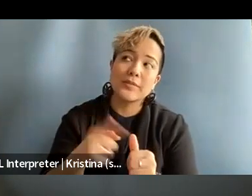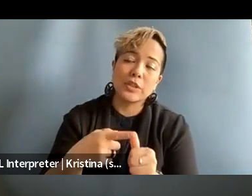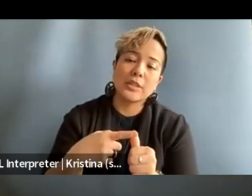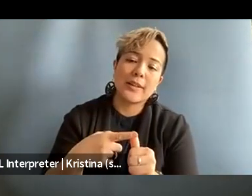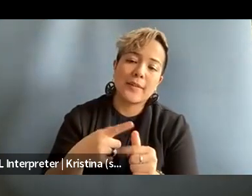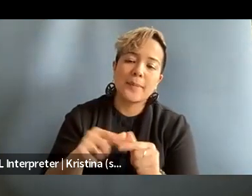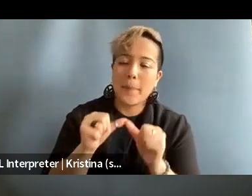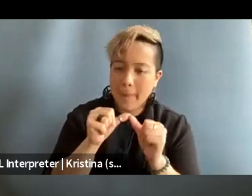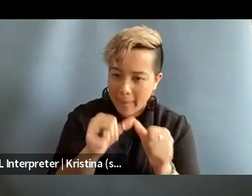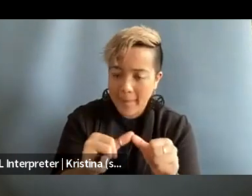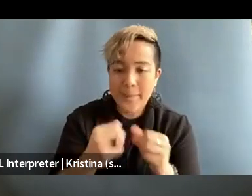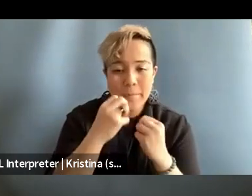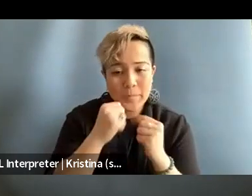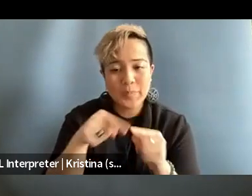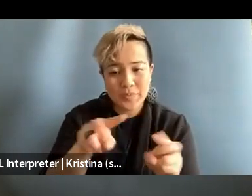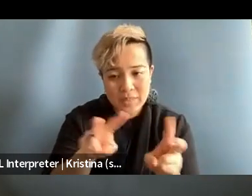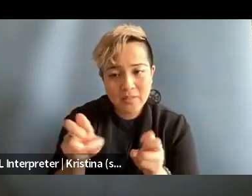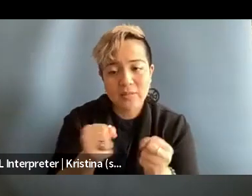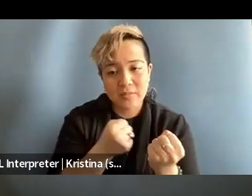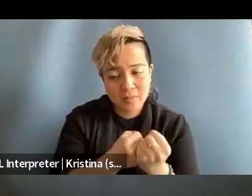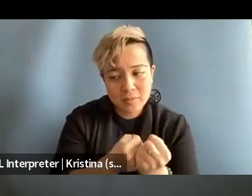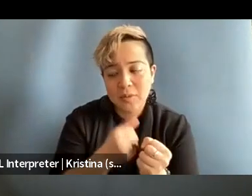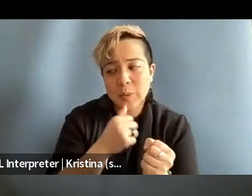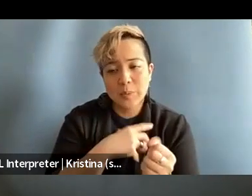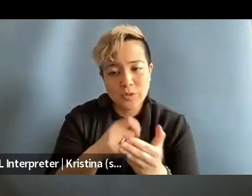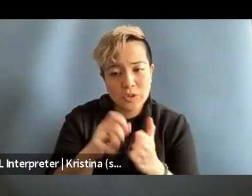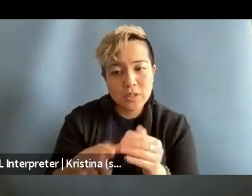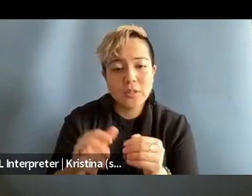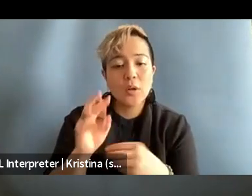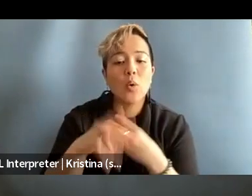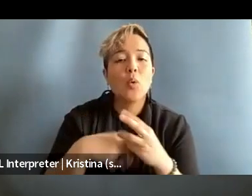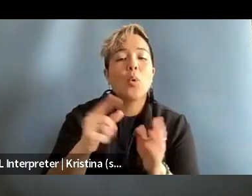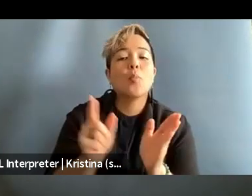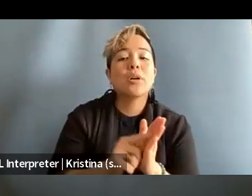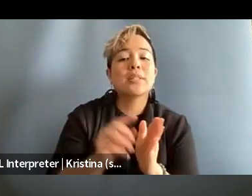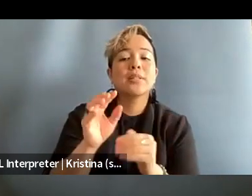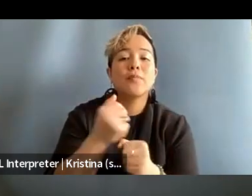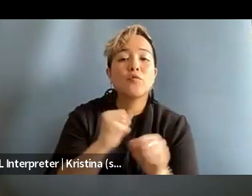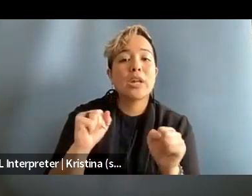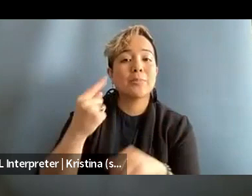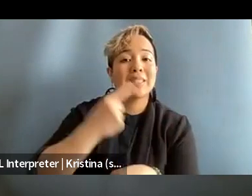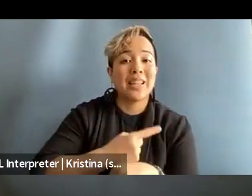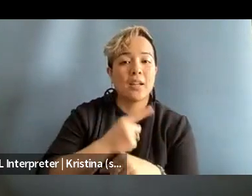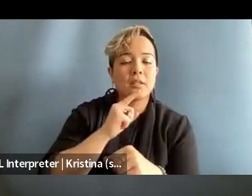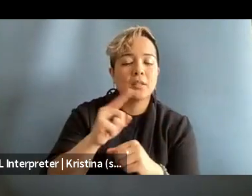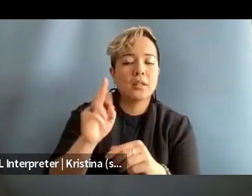to continue caring about this issue, supporting women journalists, World Press Freedom Day is coming up on May 3rd and the theme this year